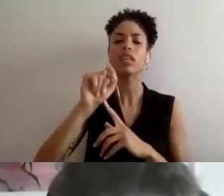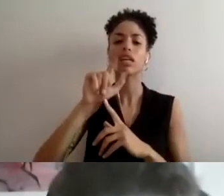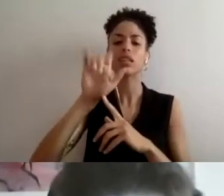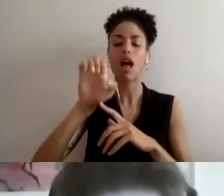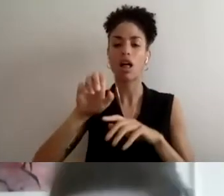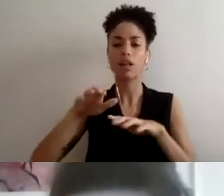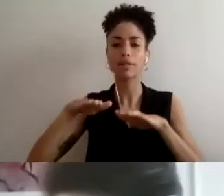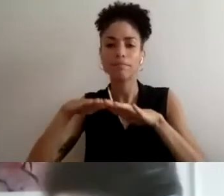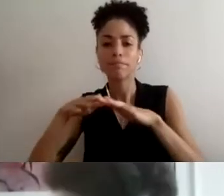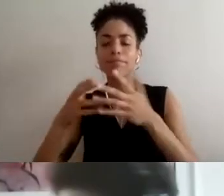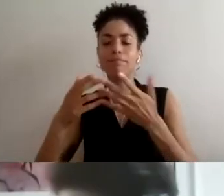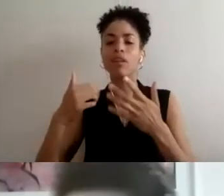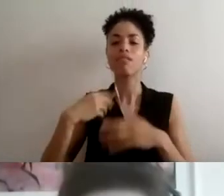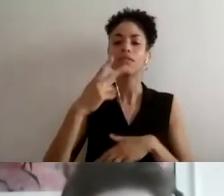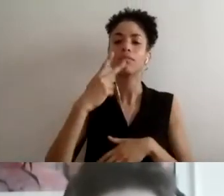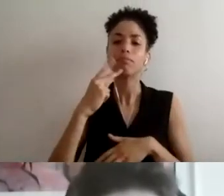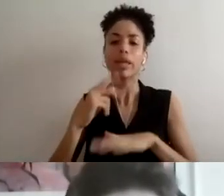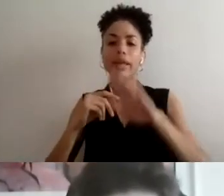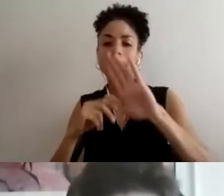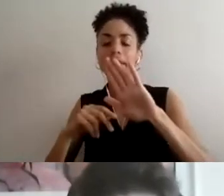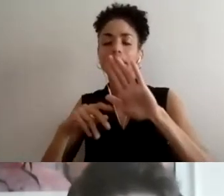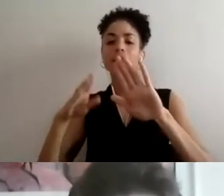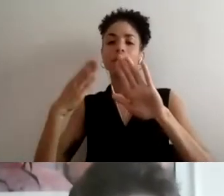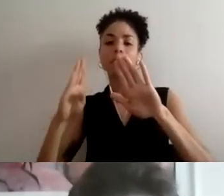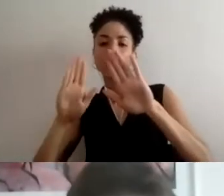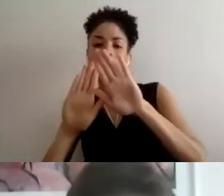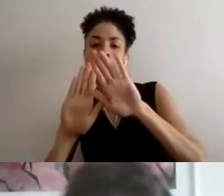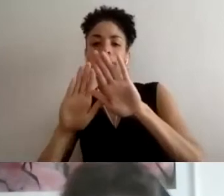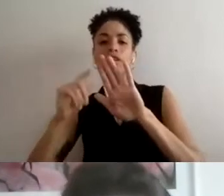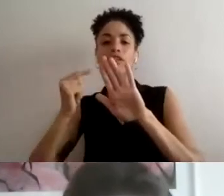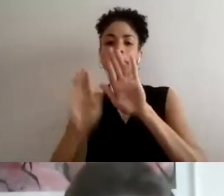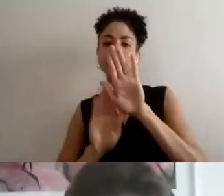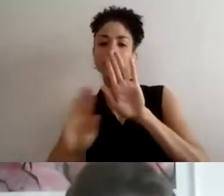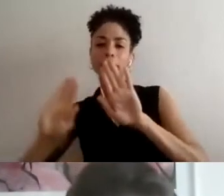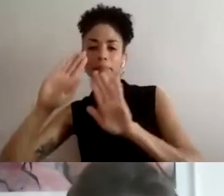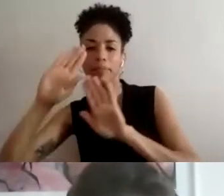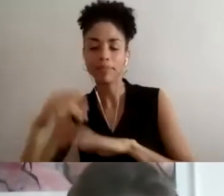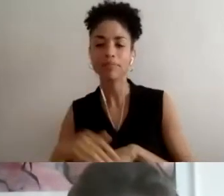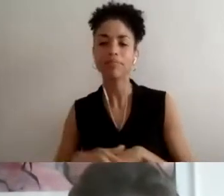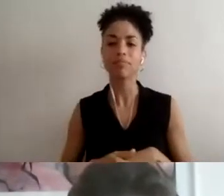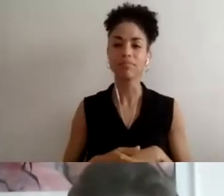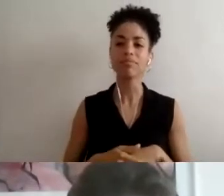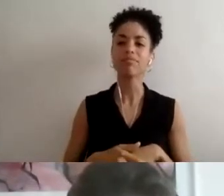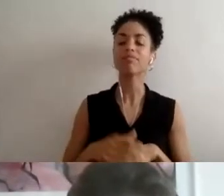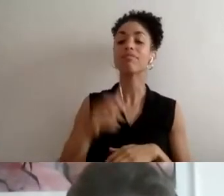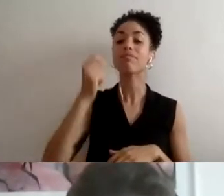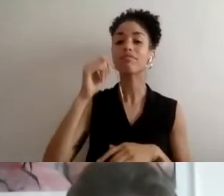pink and green and blue and white strands of yarn on it. I'm making a rug.